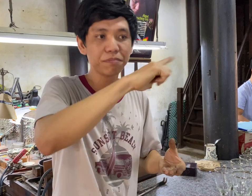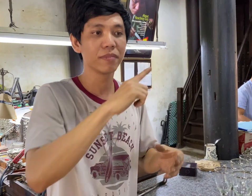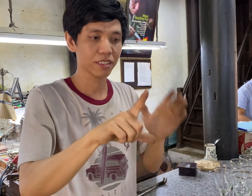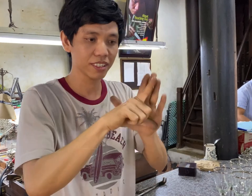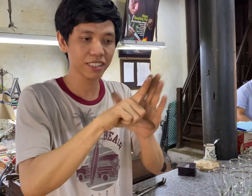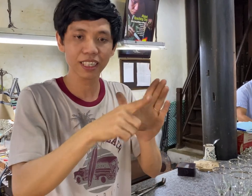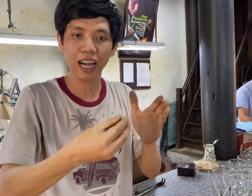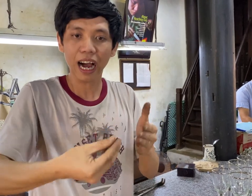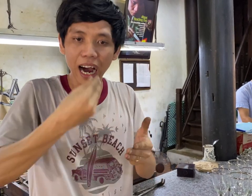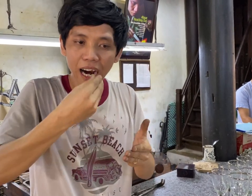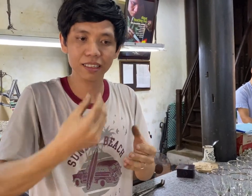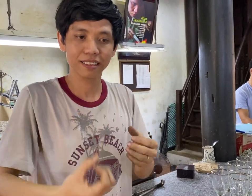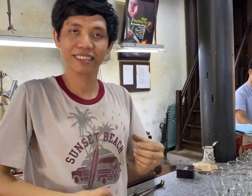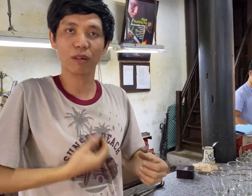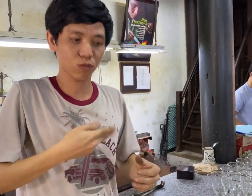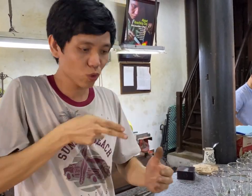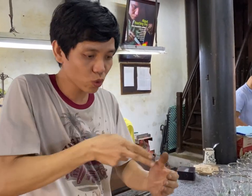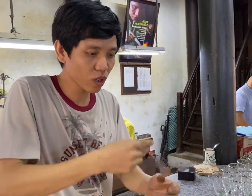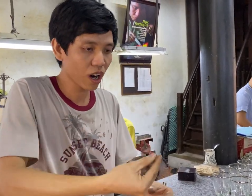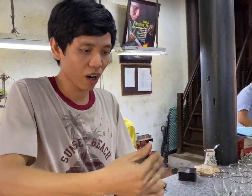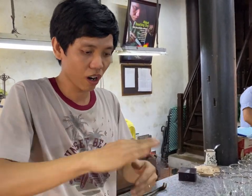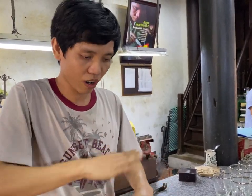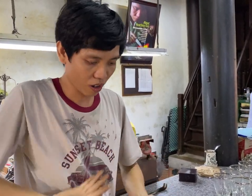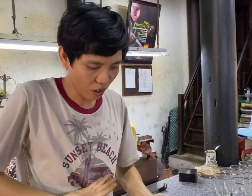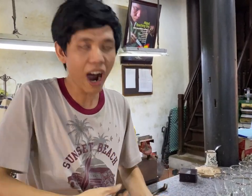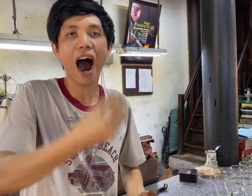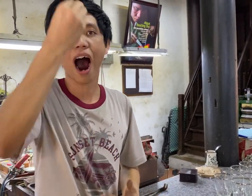It helps our income for food and living expenses.